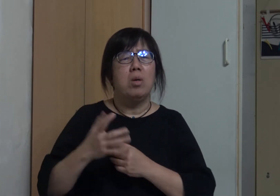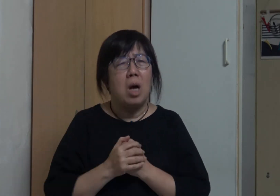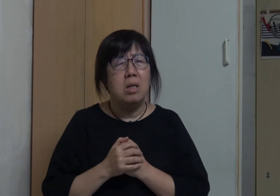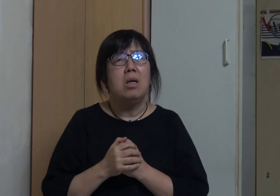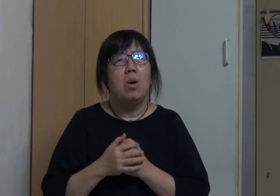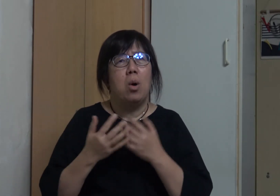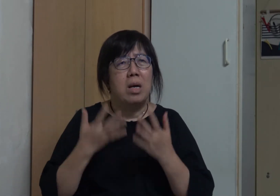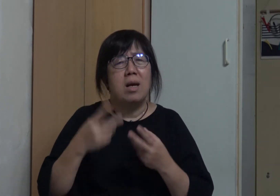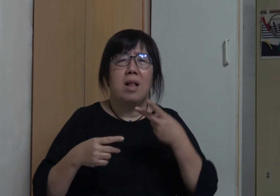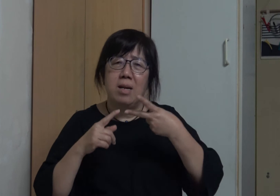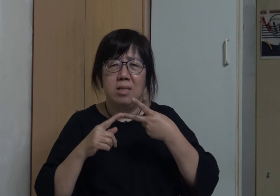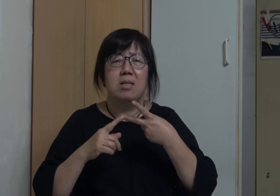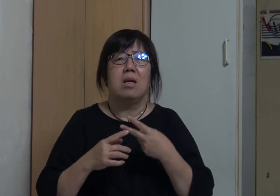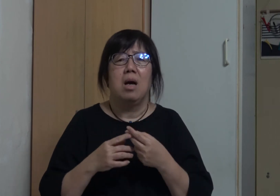Secondly